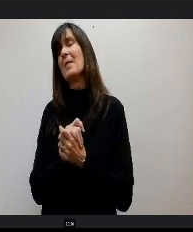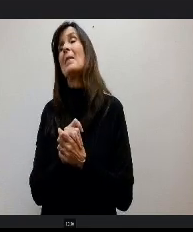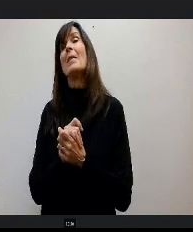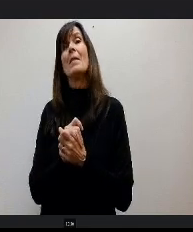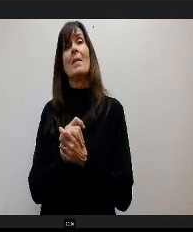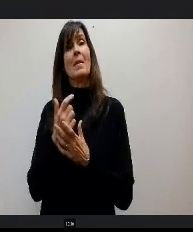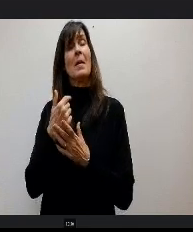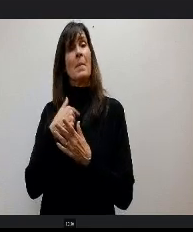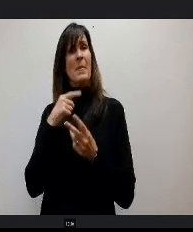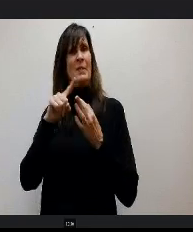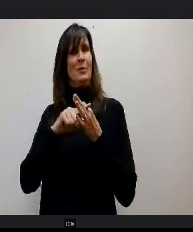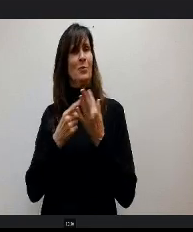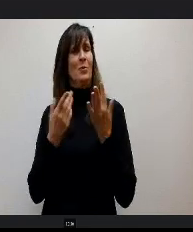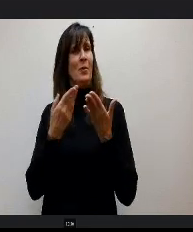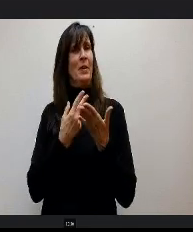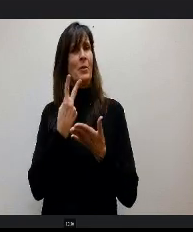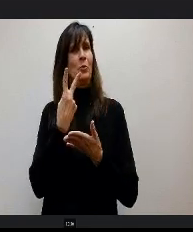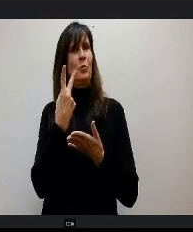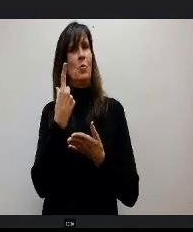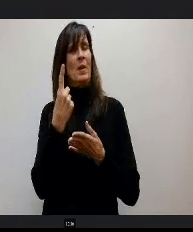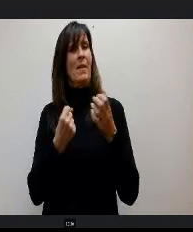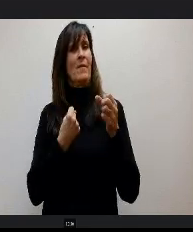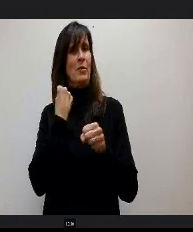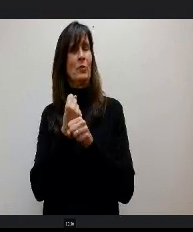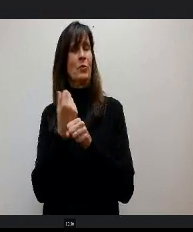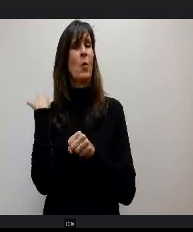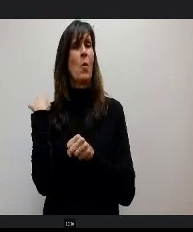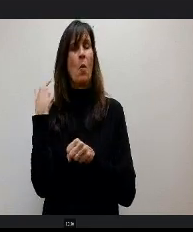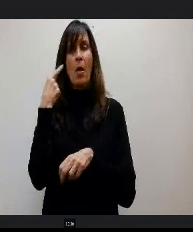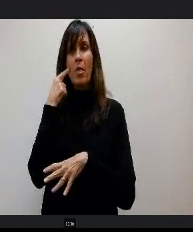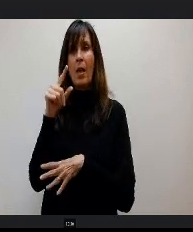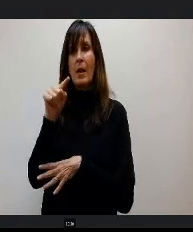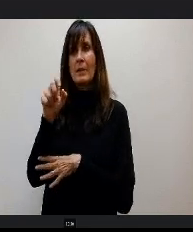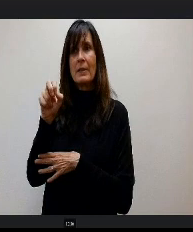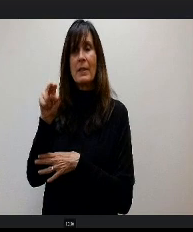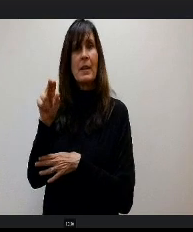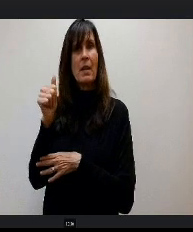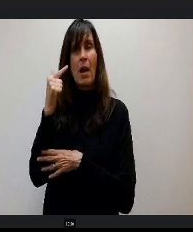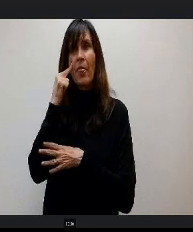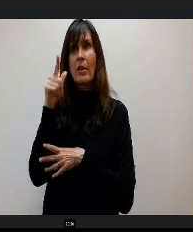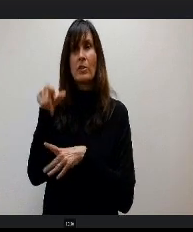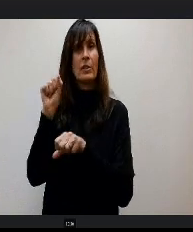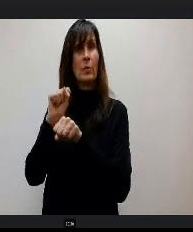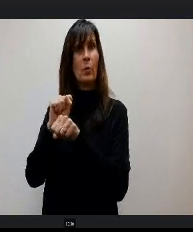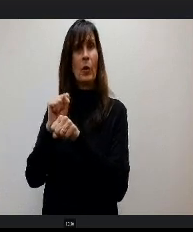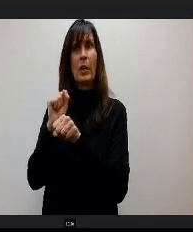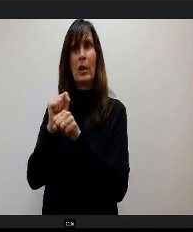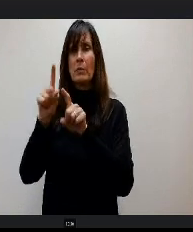years ago, I literally thought Tina had been the board secretary for years because she is so knowledgeable.